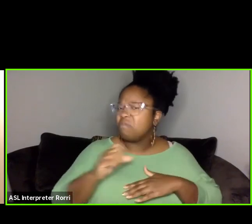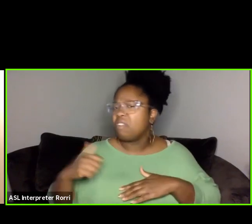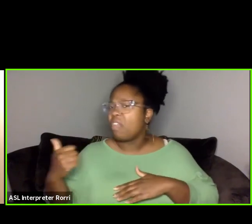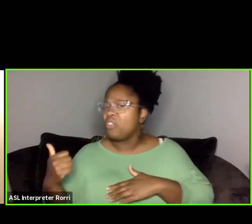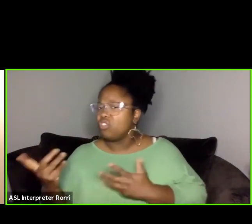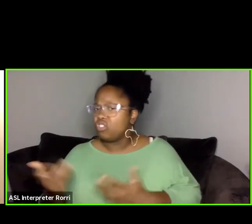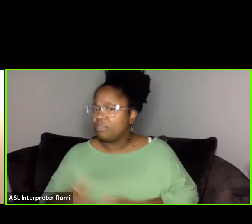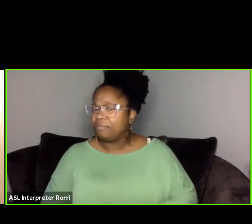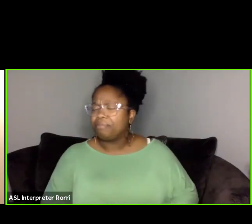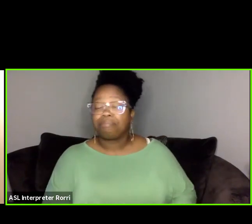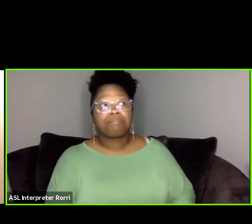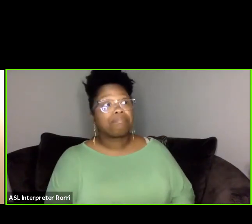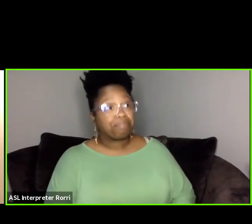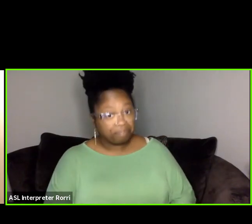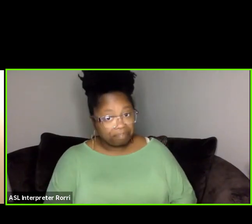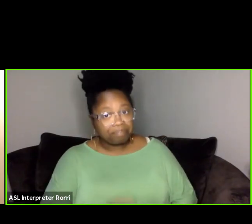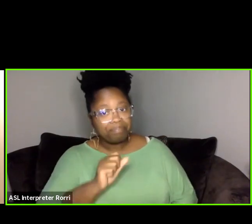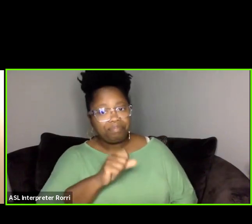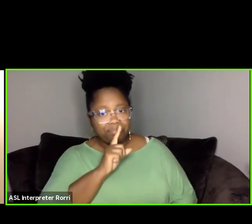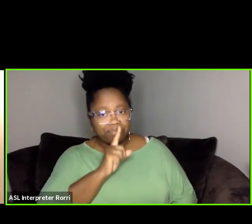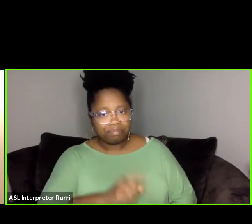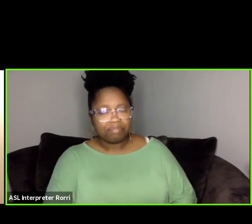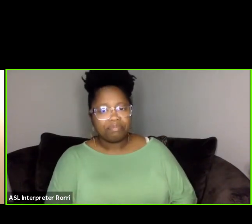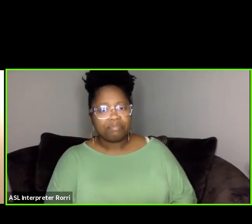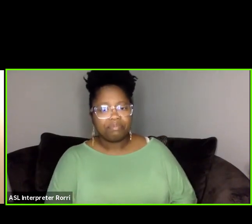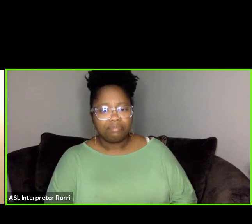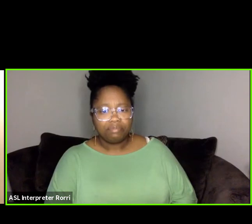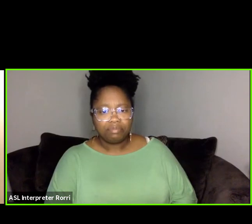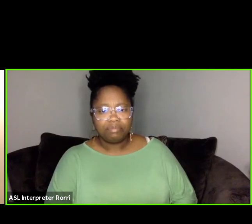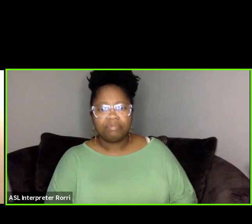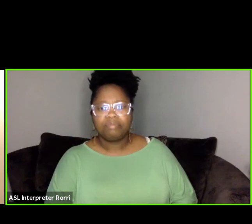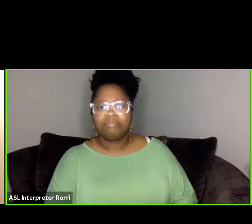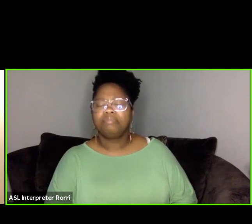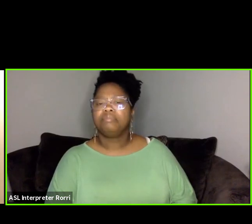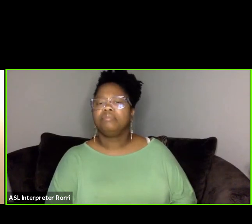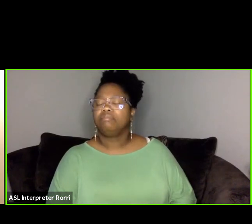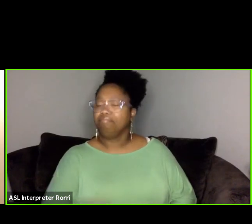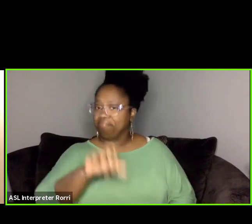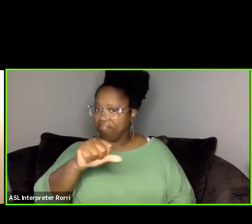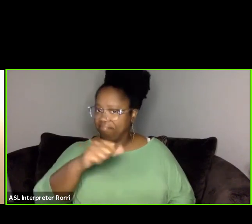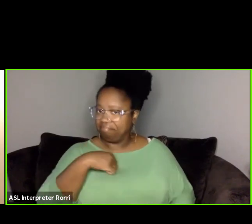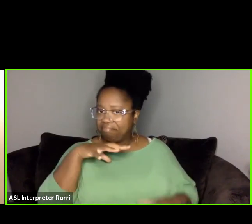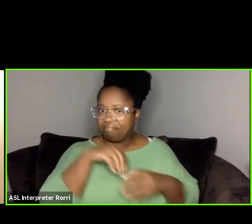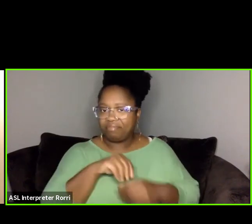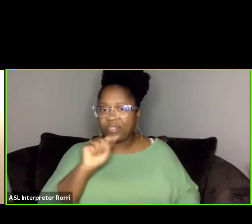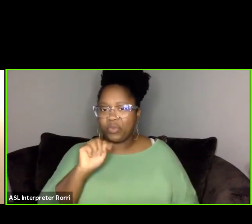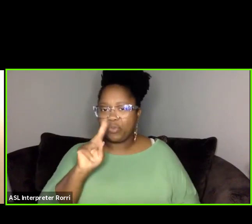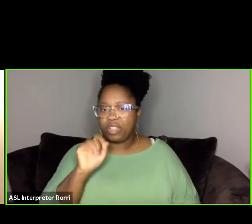Yes. So, well I'm on Twitter. I'm not happy about it.